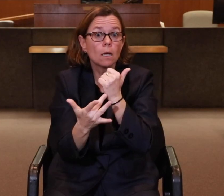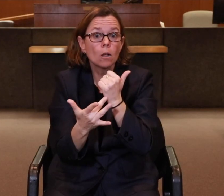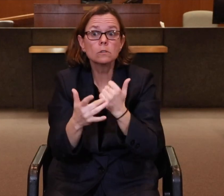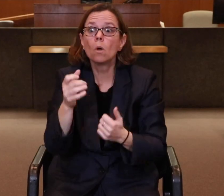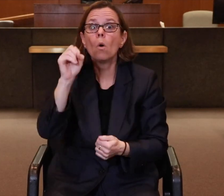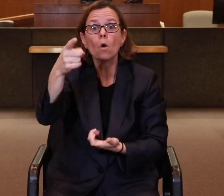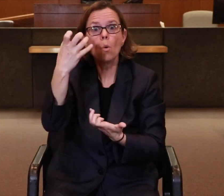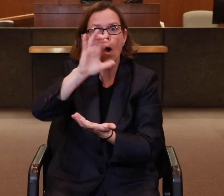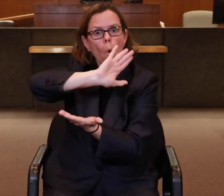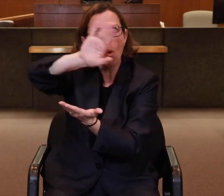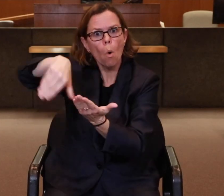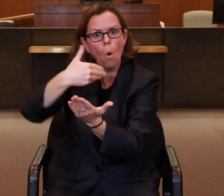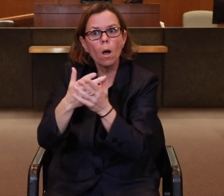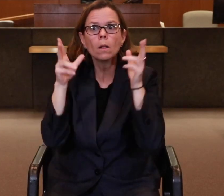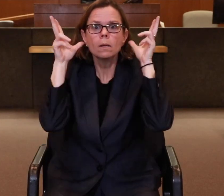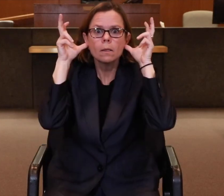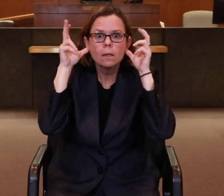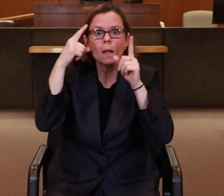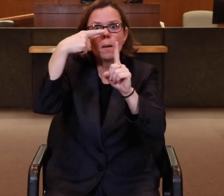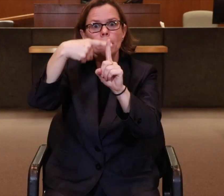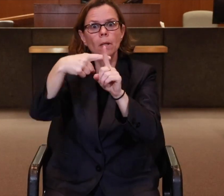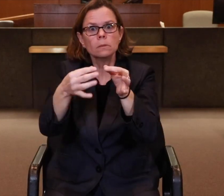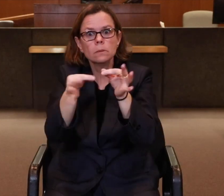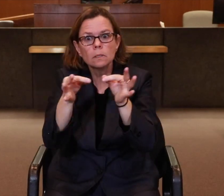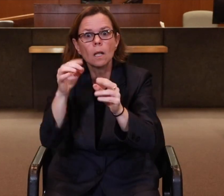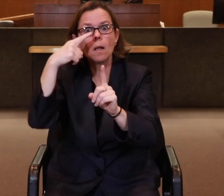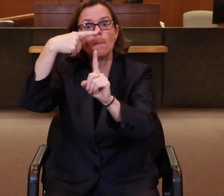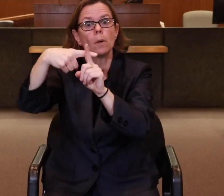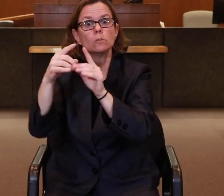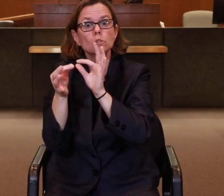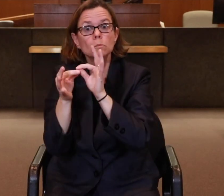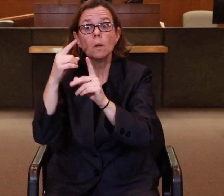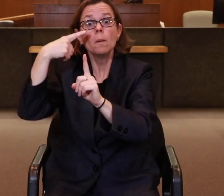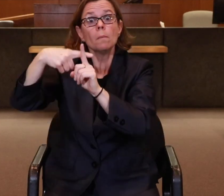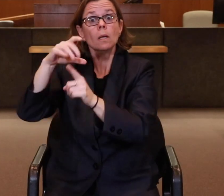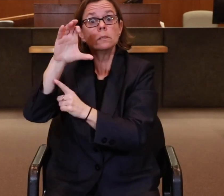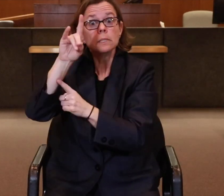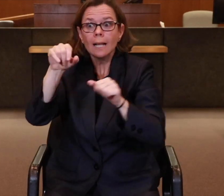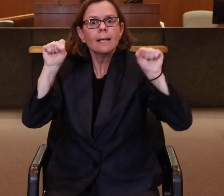or if they need all of the resources we provide.